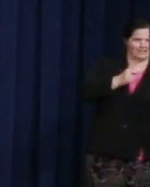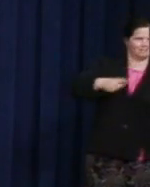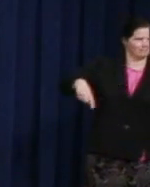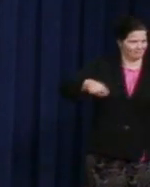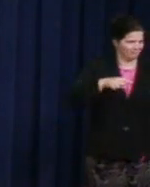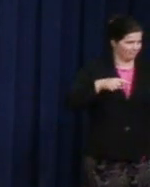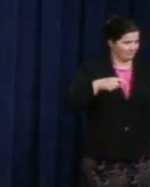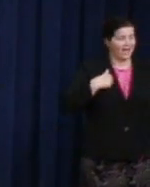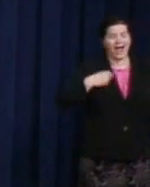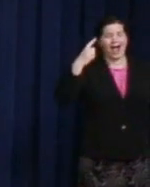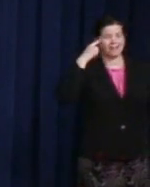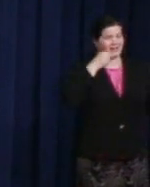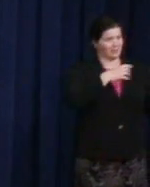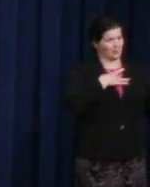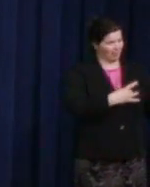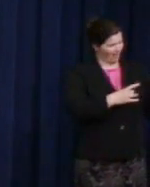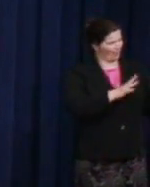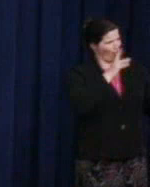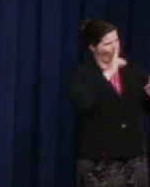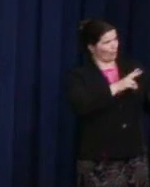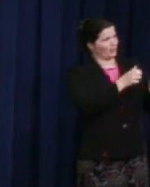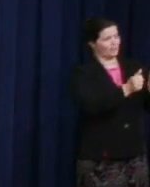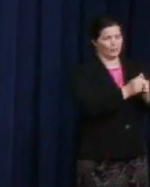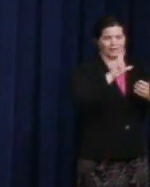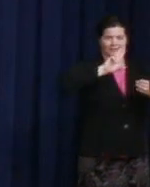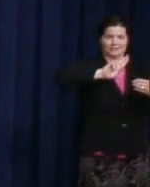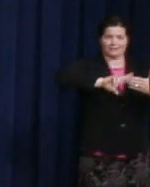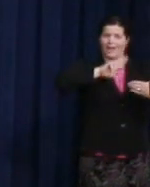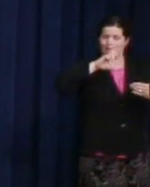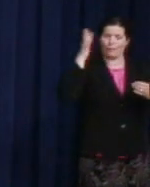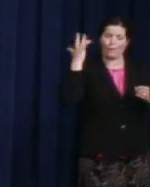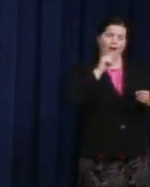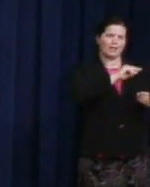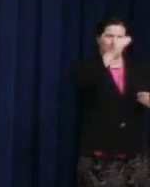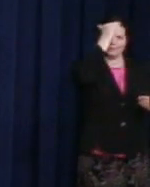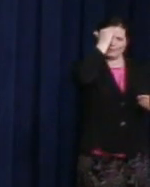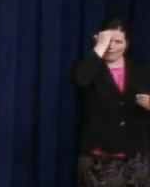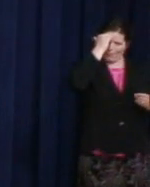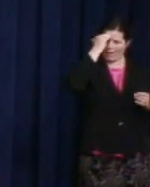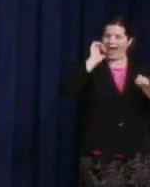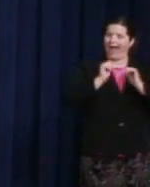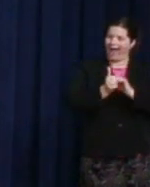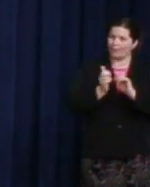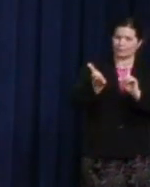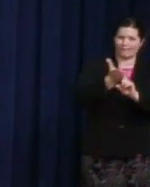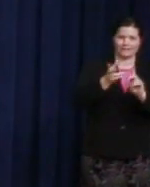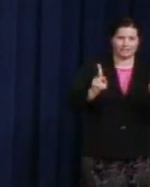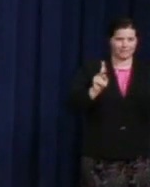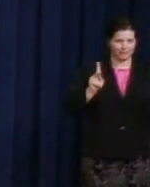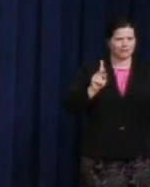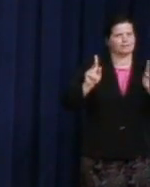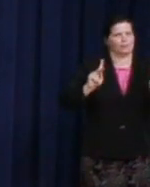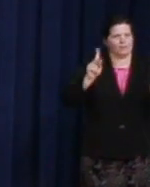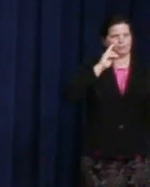because he knew that the best way to change hearts and minds was for people to get to know us. So stamps are a way of capturing our history,